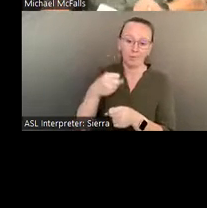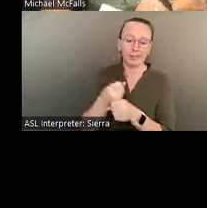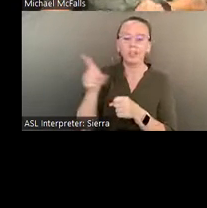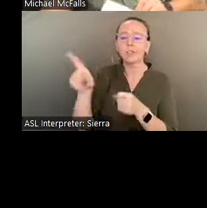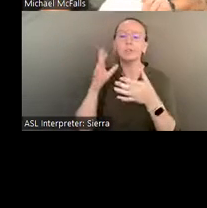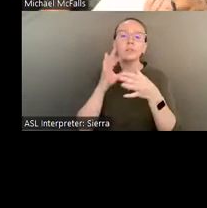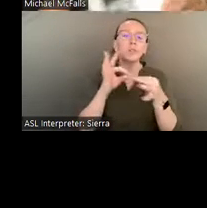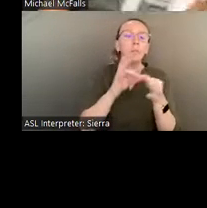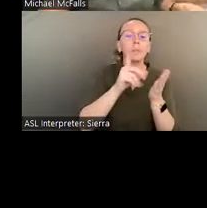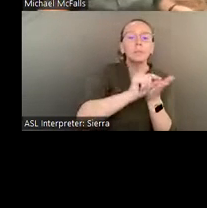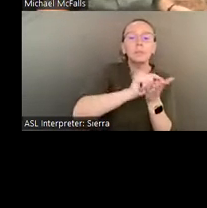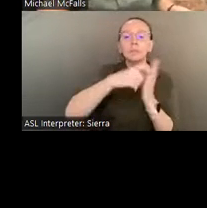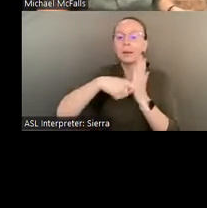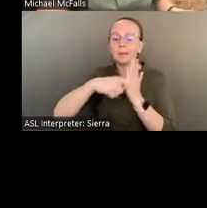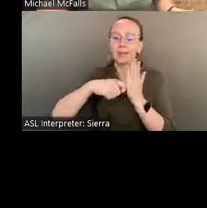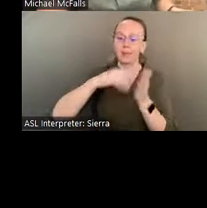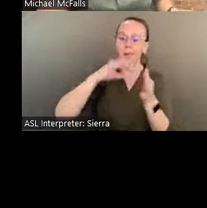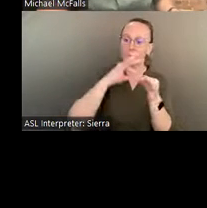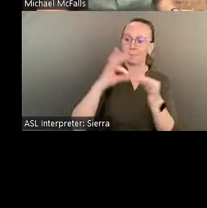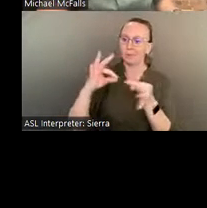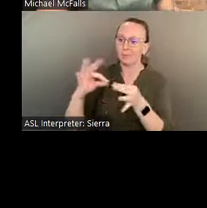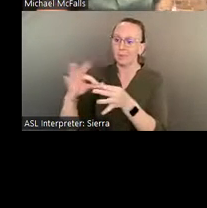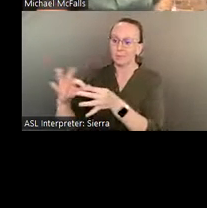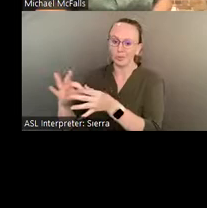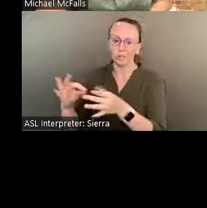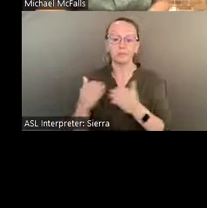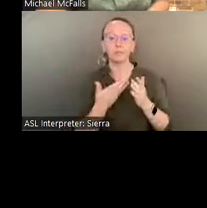This is the back porch of Pasaquan, for example.